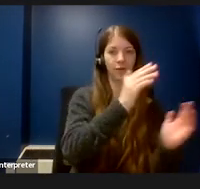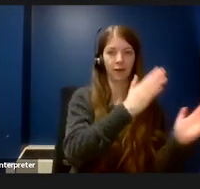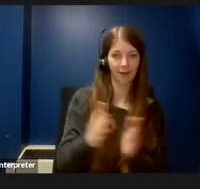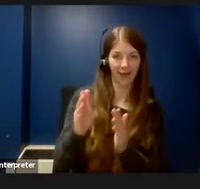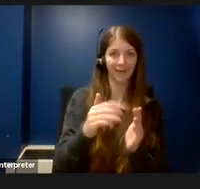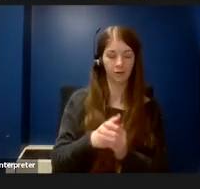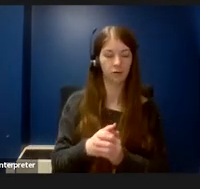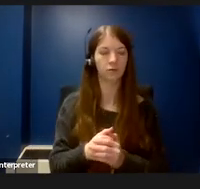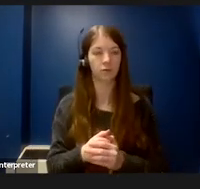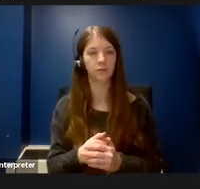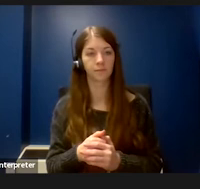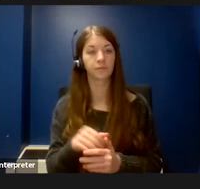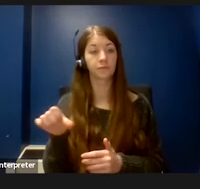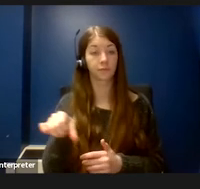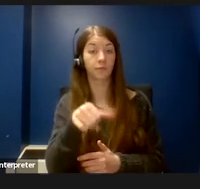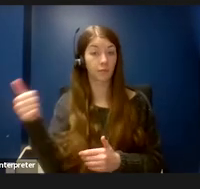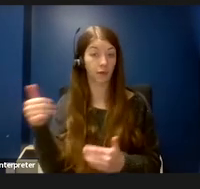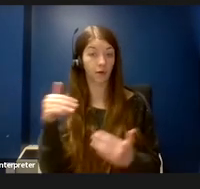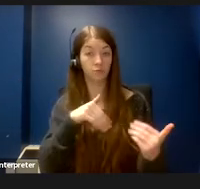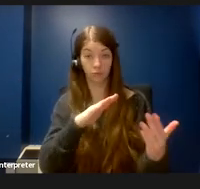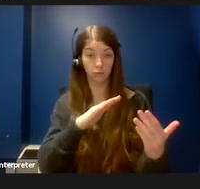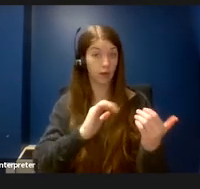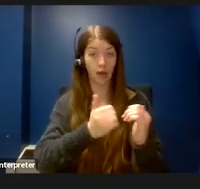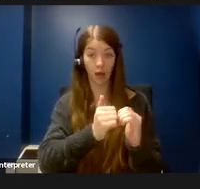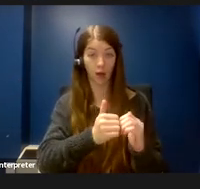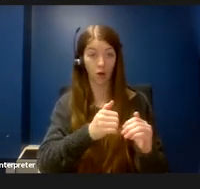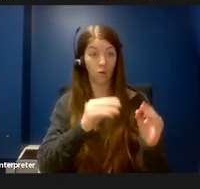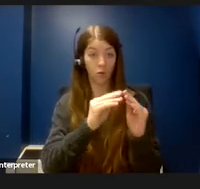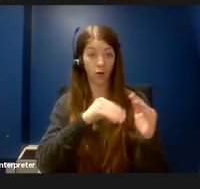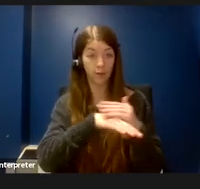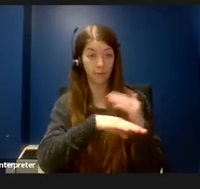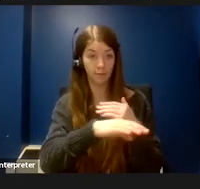Other ways to make labs accessible are to make sure that the labs are uncluttered